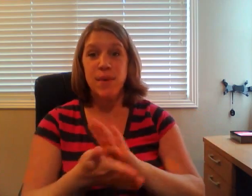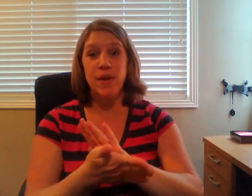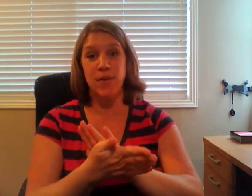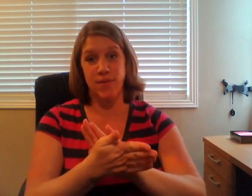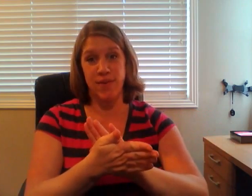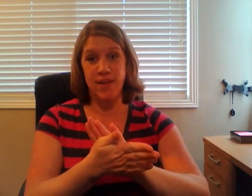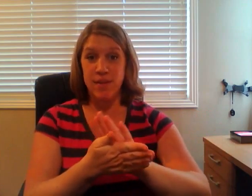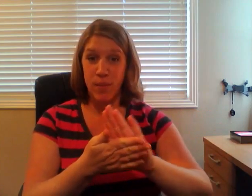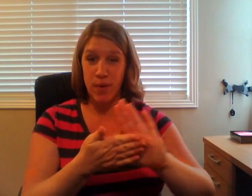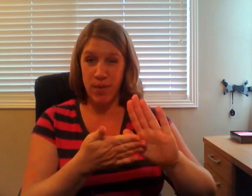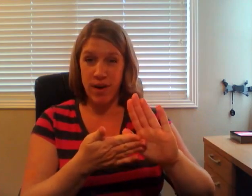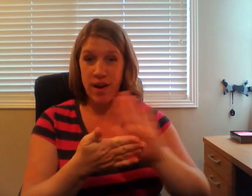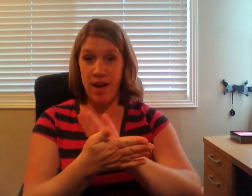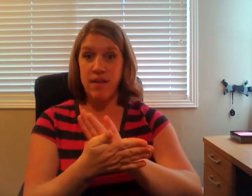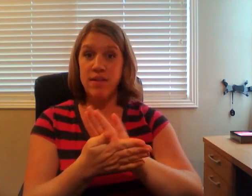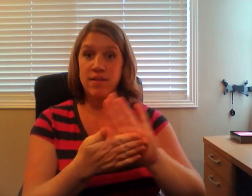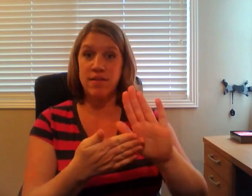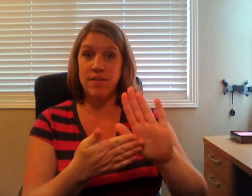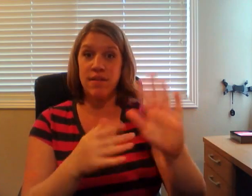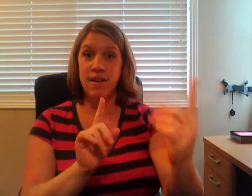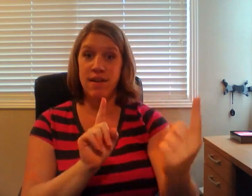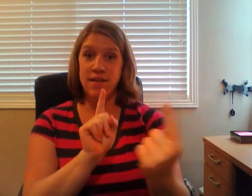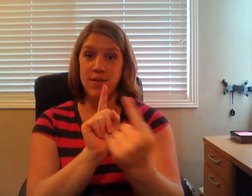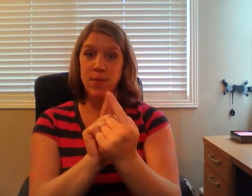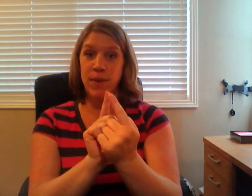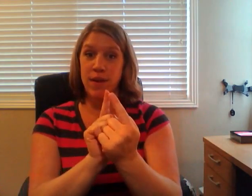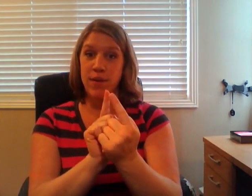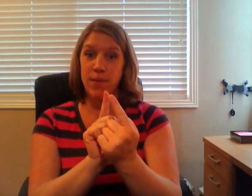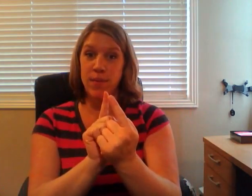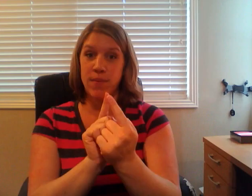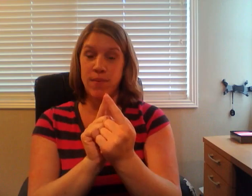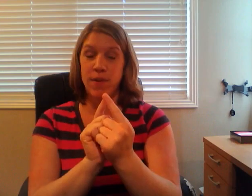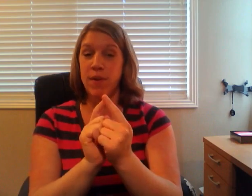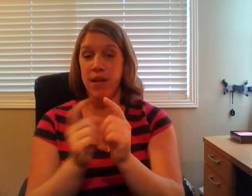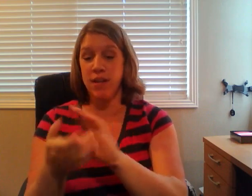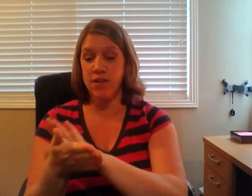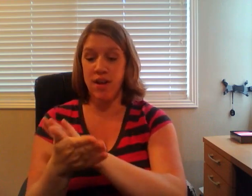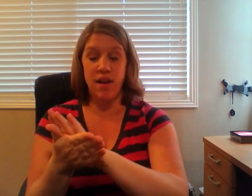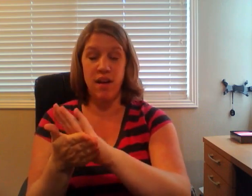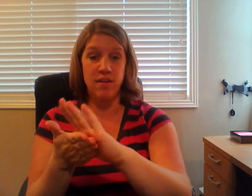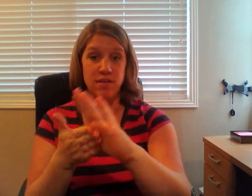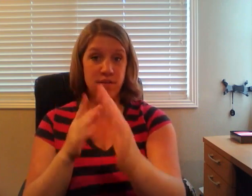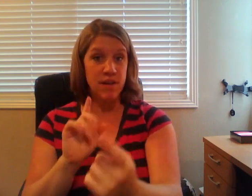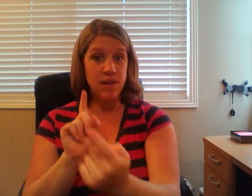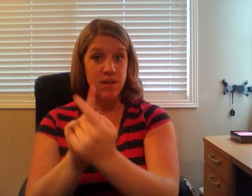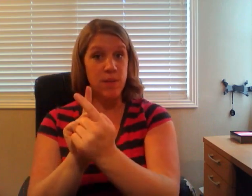Nice to meet you